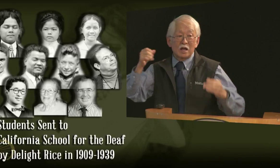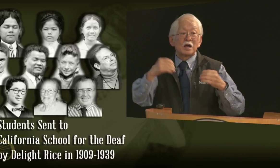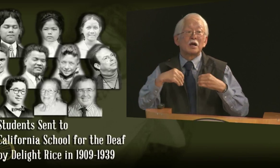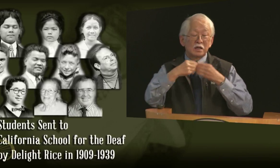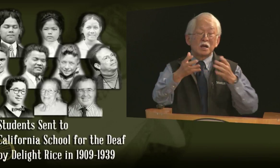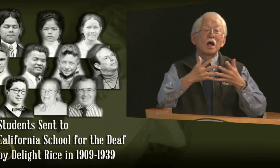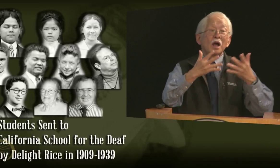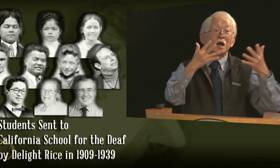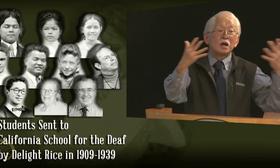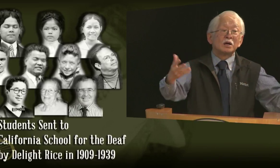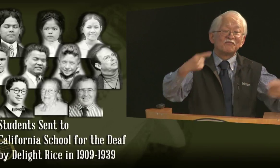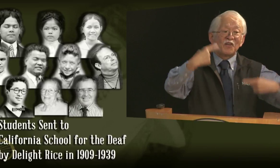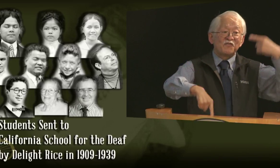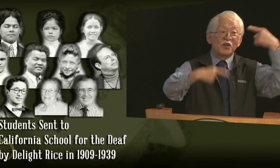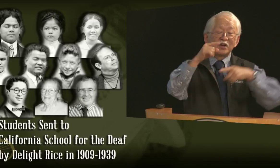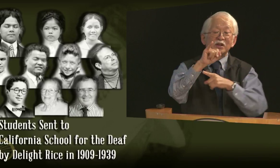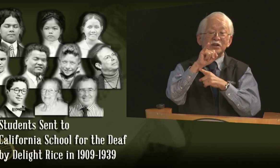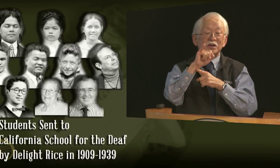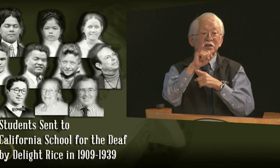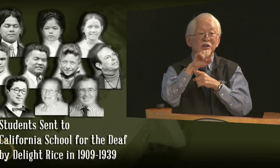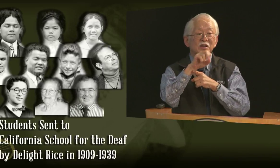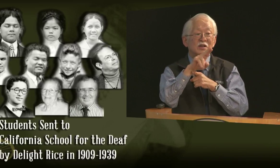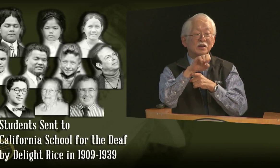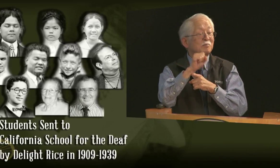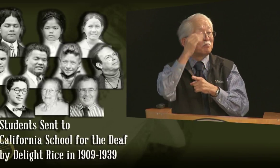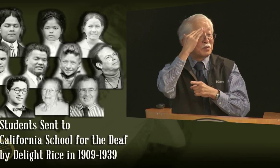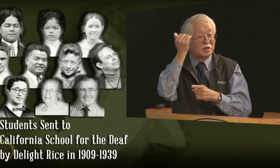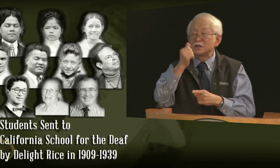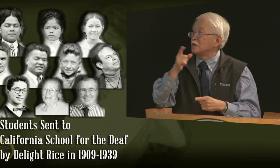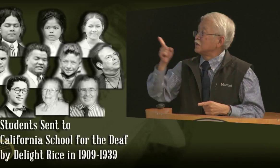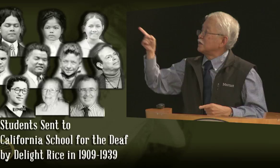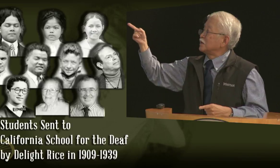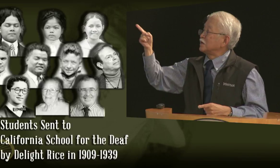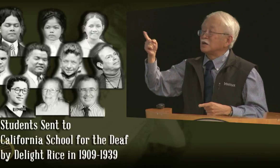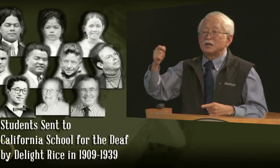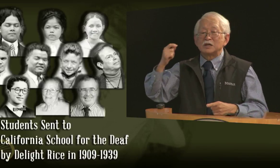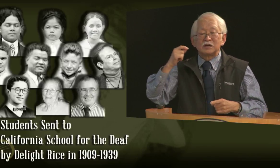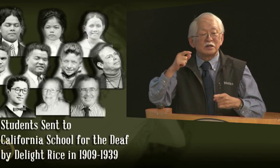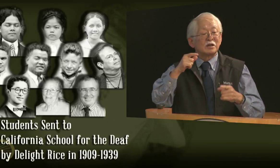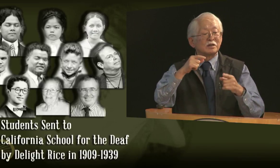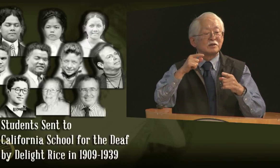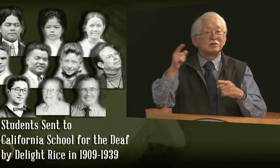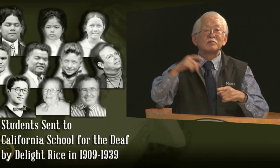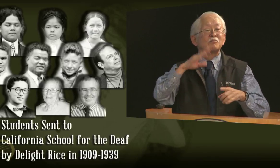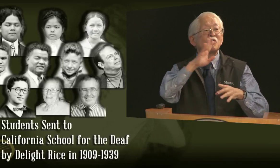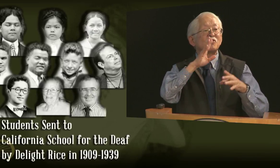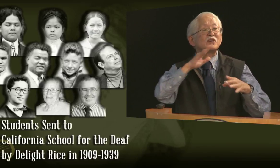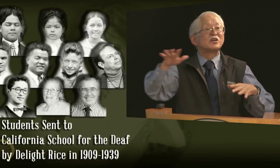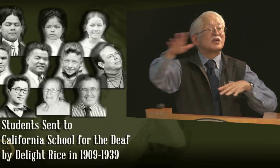Pablo Santos was another student who came to Berkeley, but there are a lot of issues that he quarreled over.